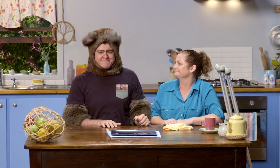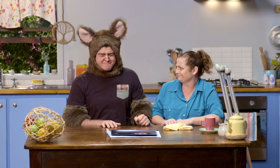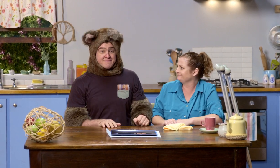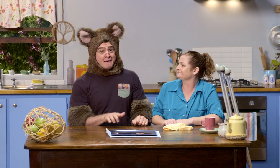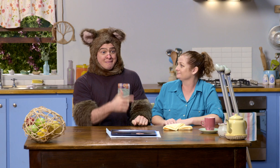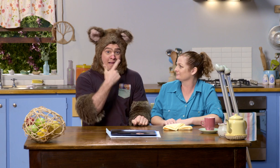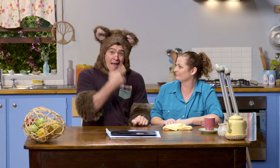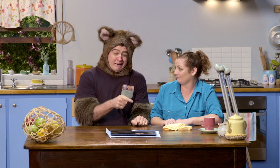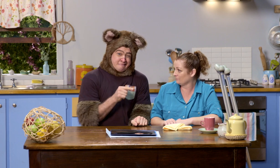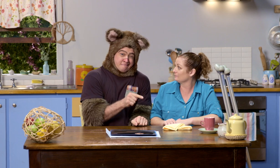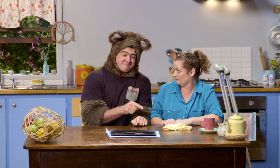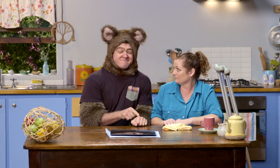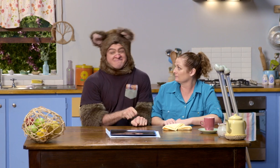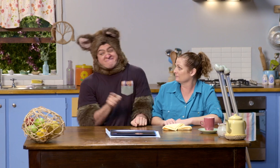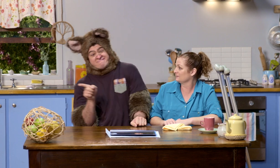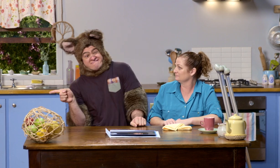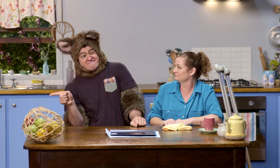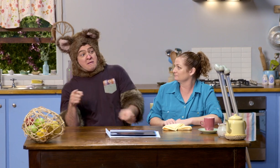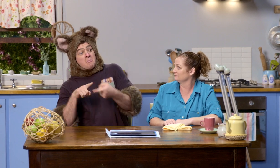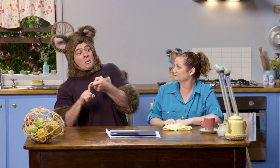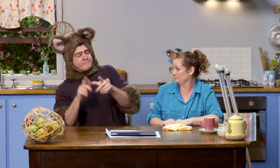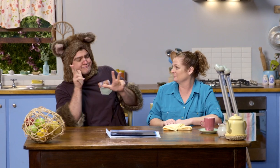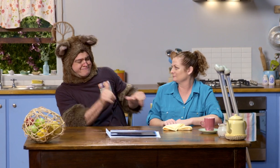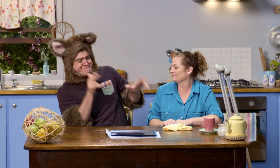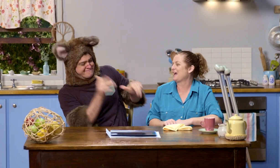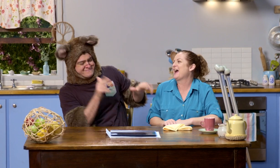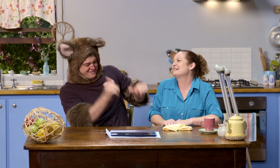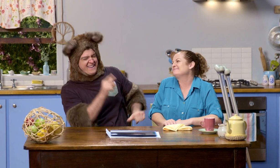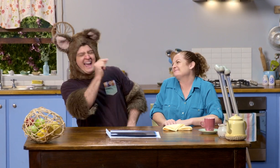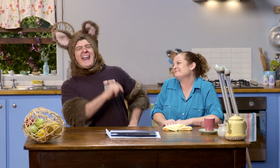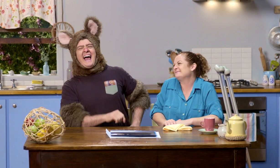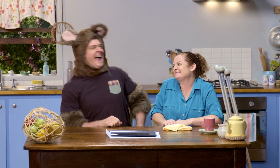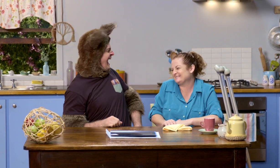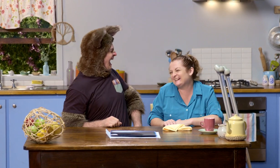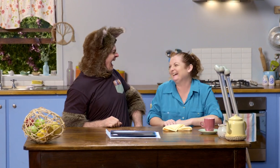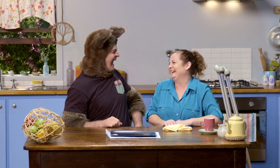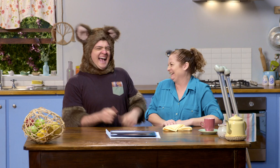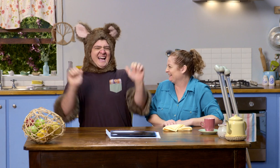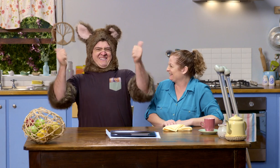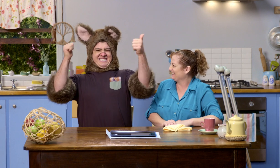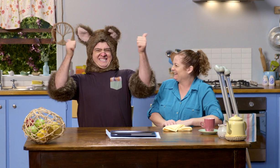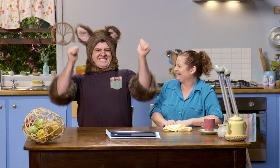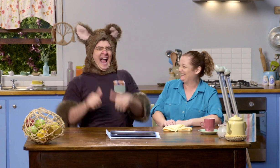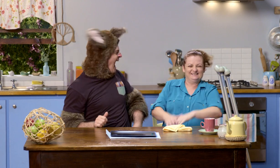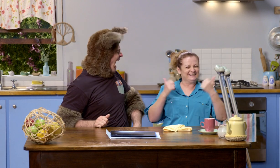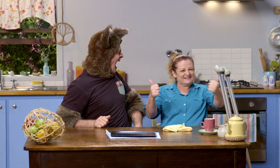and that she'll be OK. Lucky for her, the possum was there to look after her. Aw. The end.